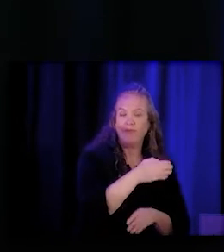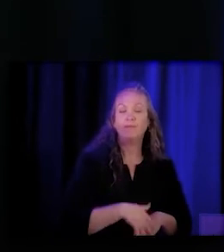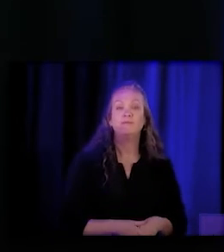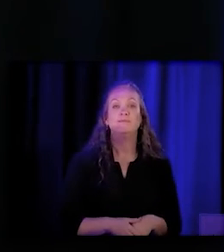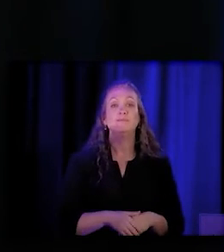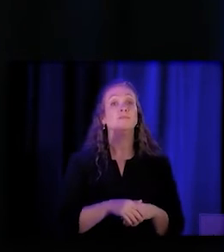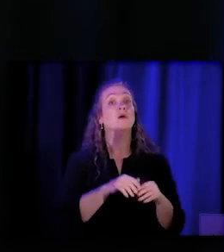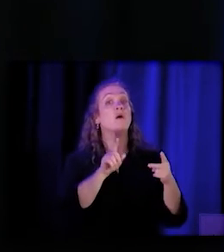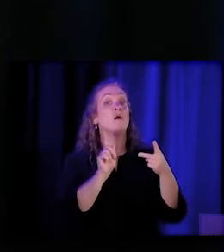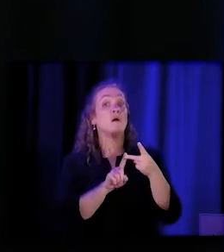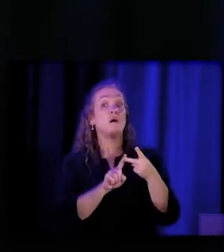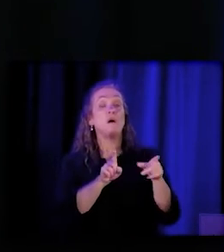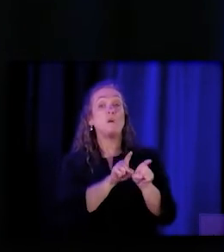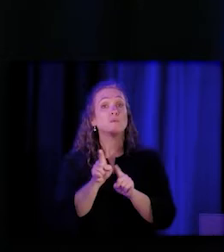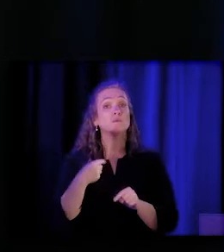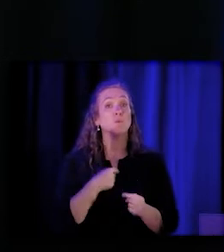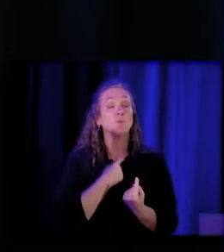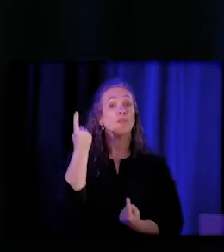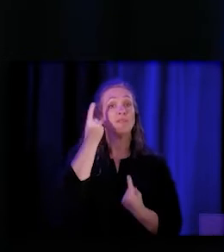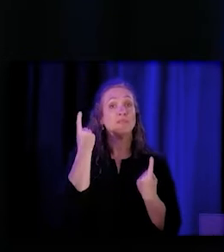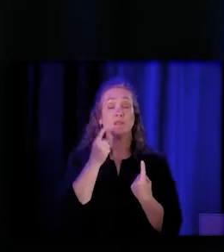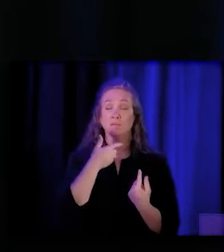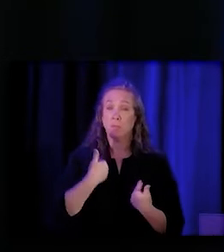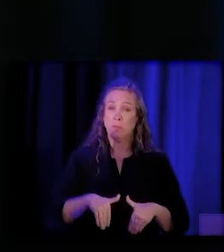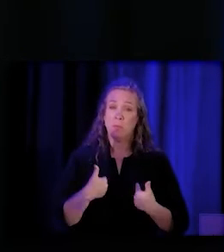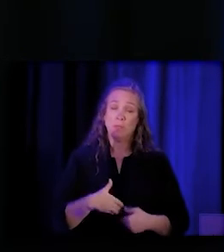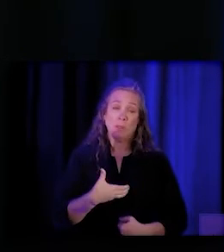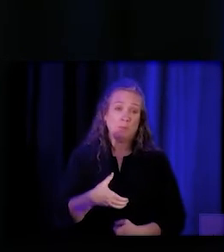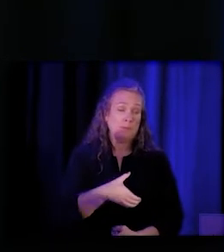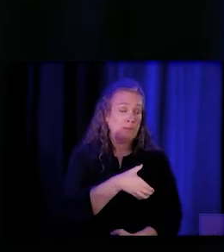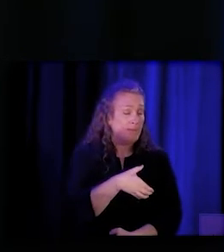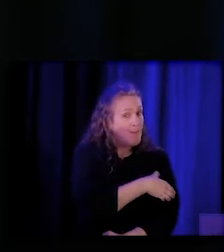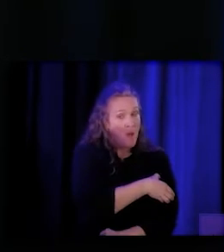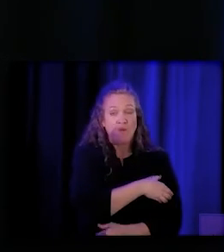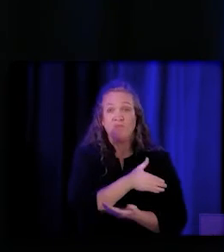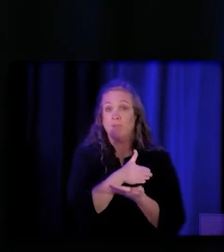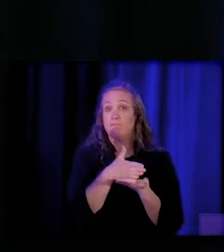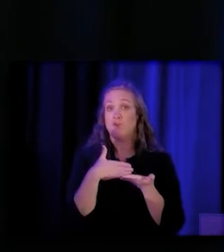is a real powerful piece that this workforce brings